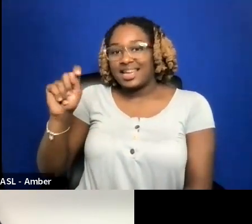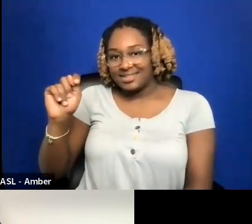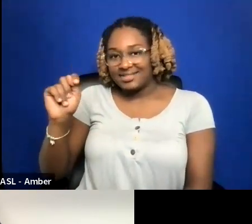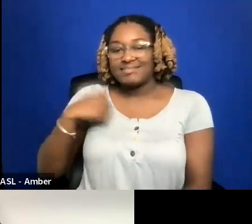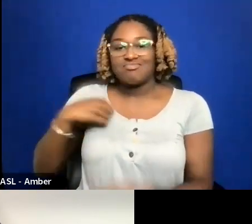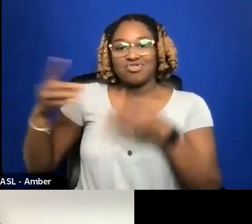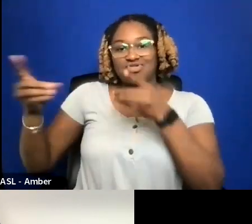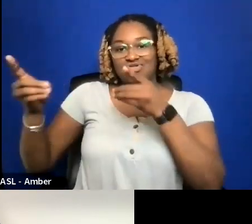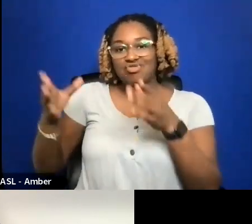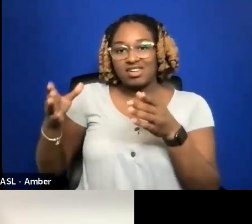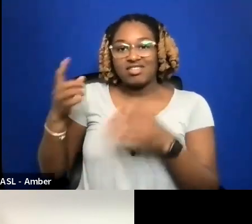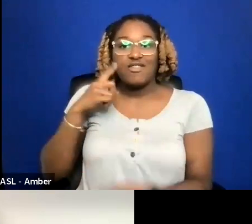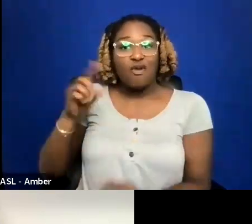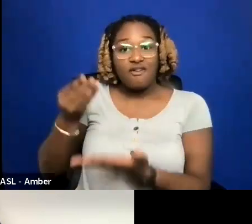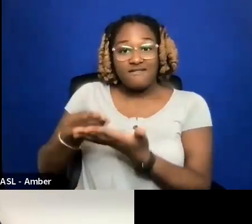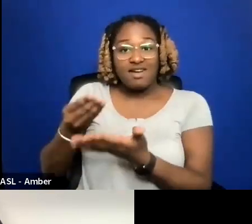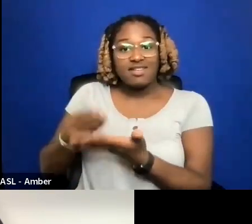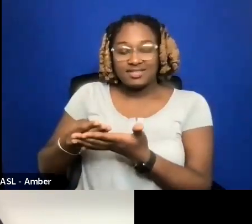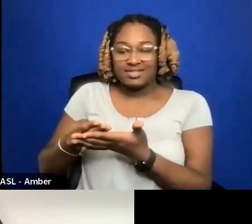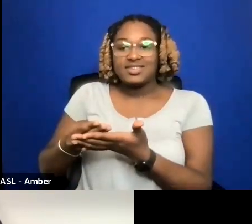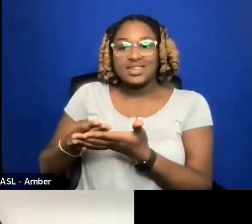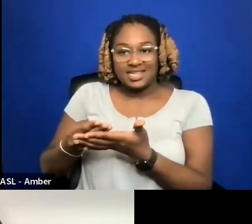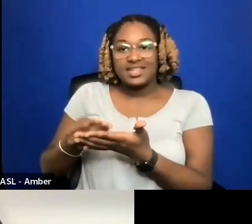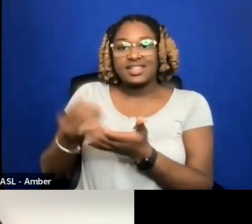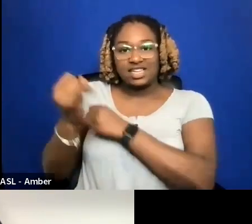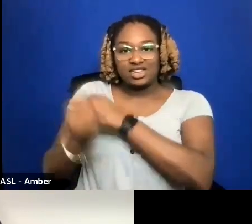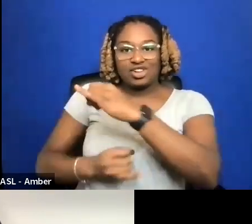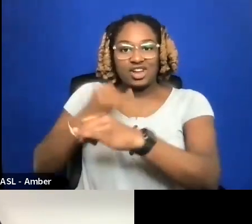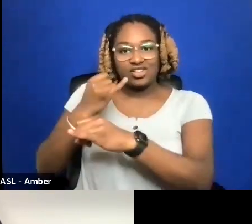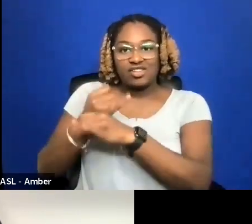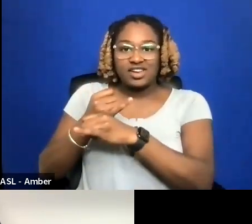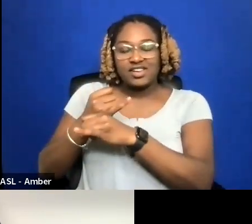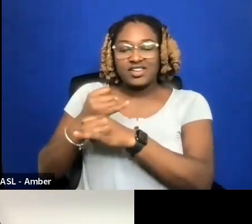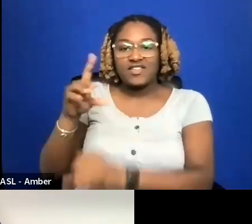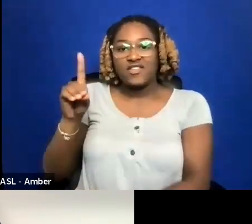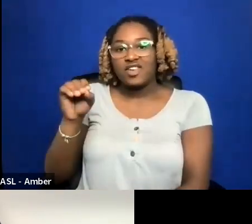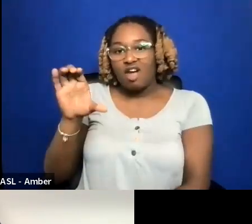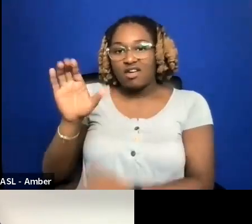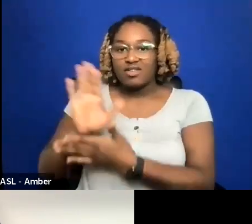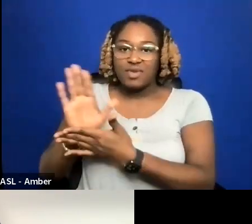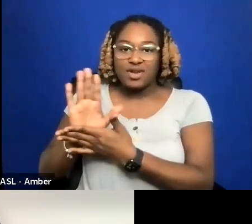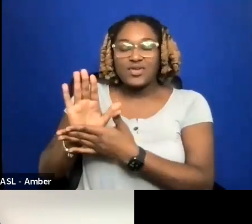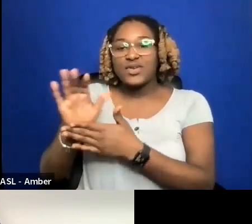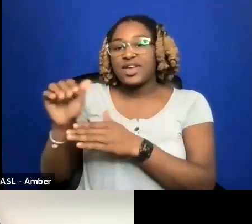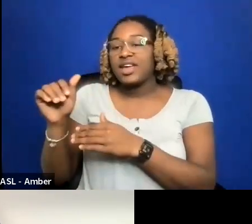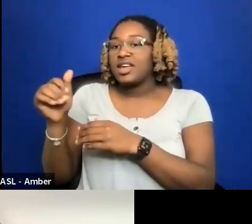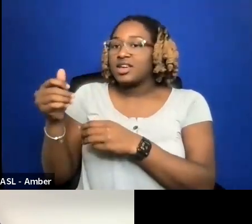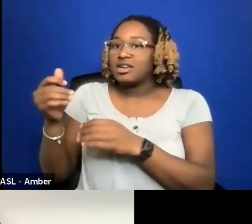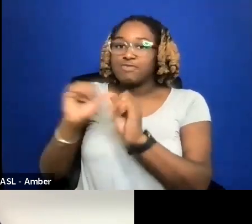I'M THE DIRECTOR OF FUNDS AT THE INTERNATIONAL DOCUMENTARY ASSOCIATION, THE IDA. FOR OUR BLIND AND